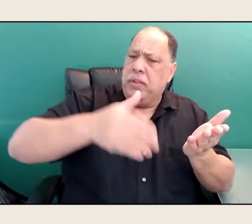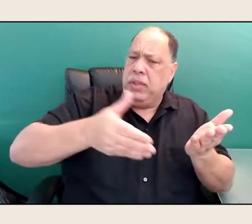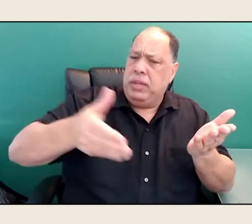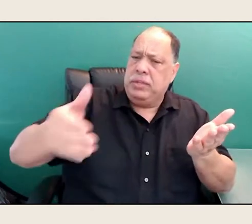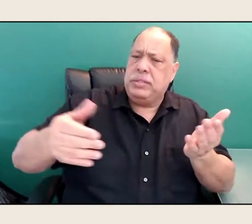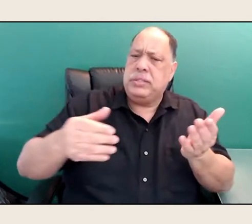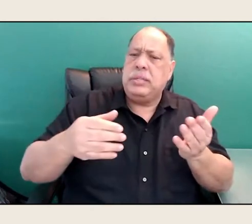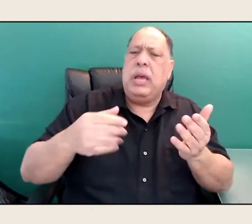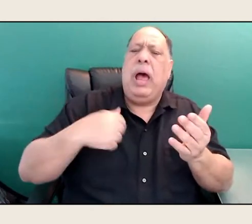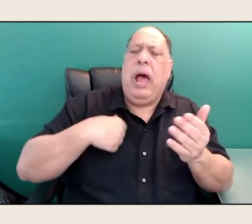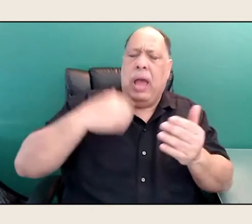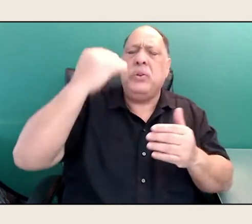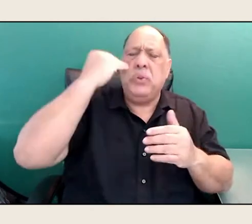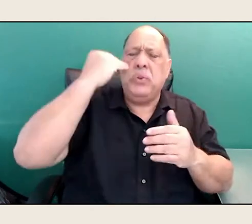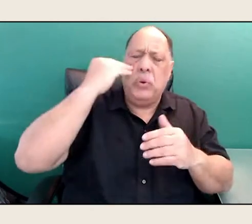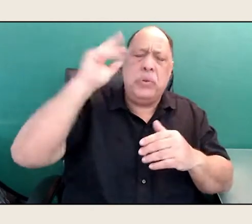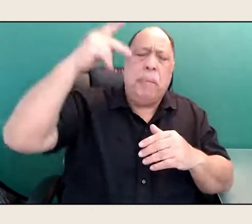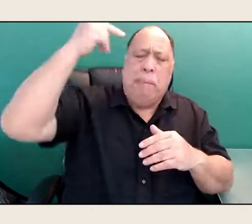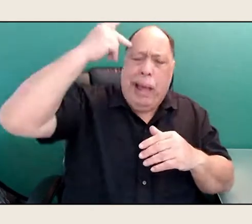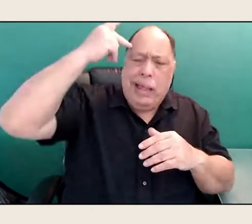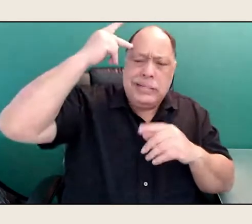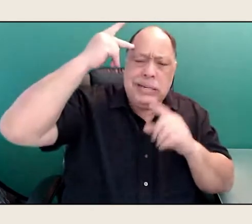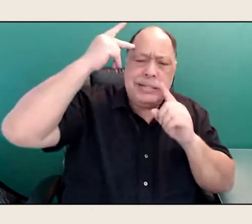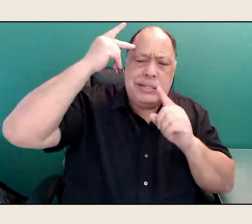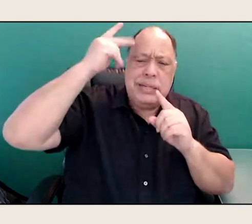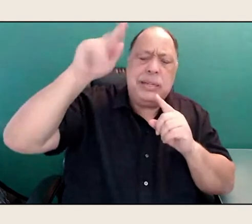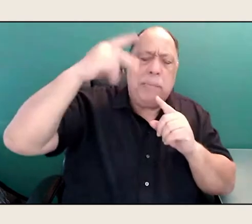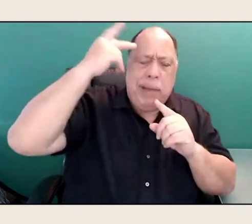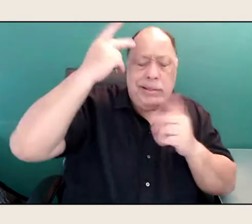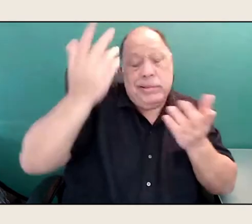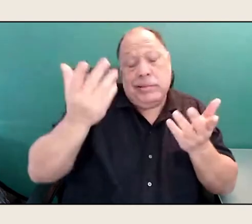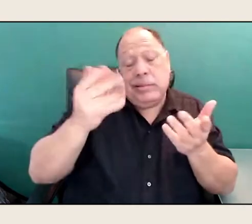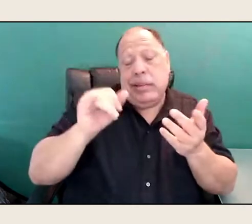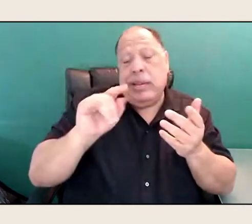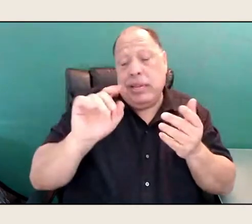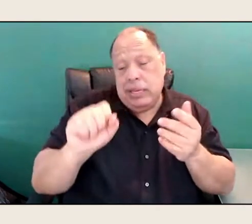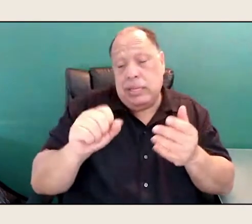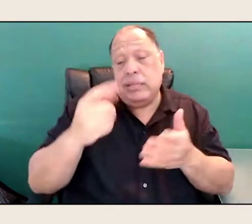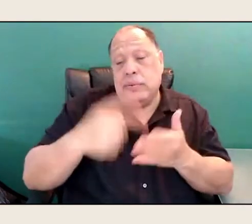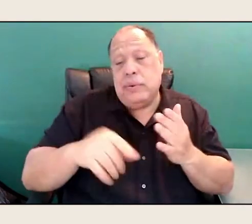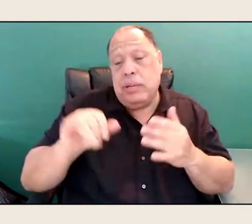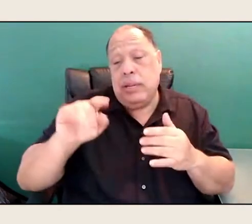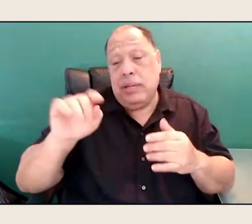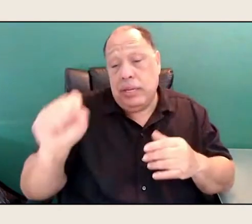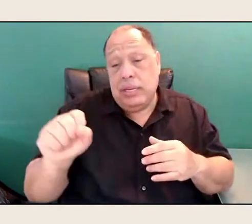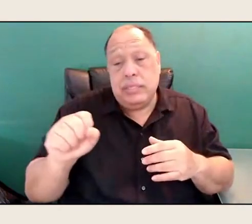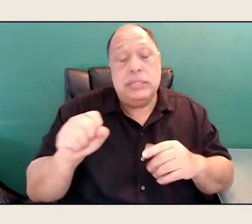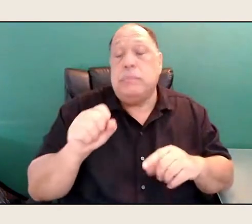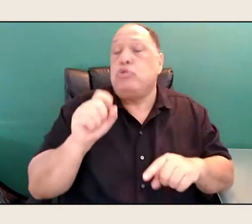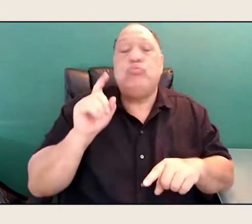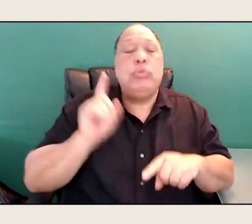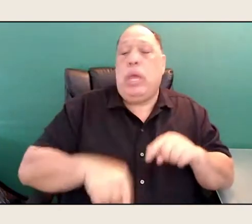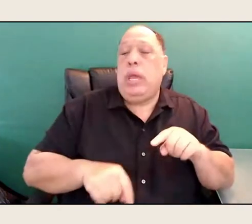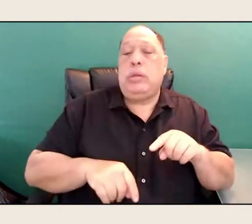and sometimes it's just not, it's just what is. But you cannot, I've learned, that the poetry spirits, it'll stand there